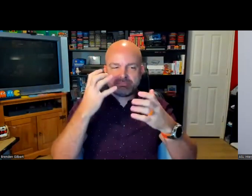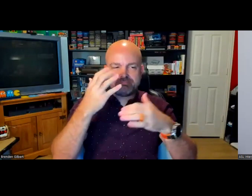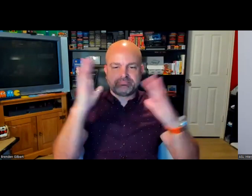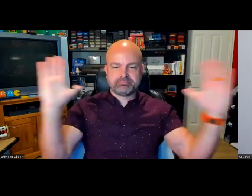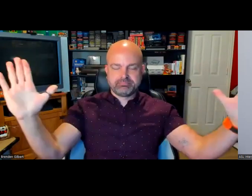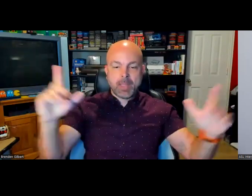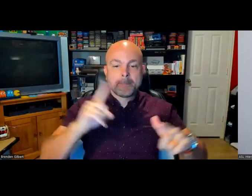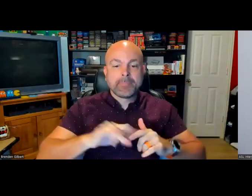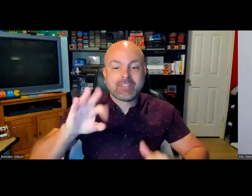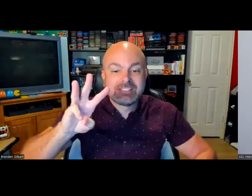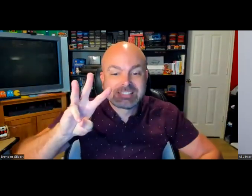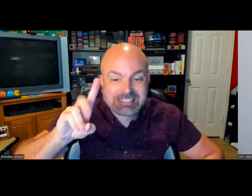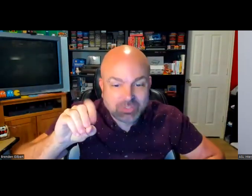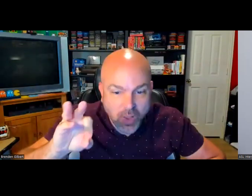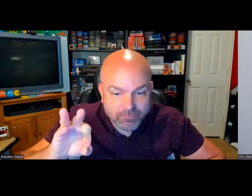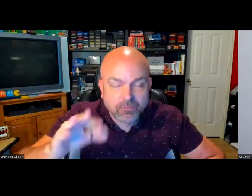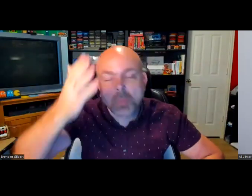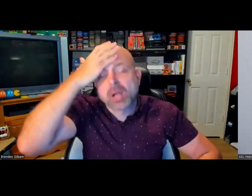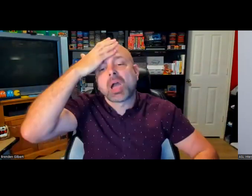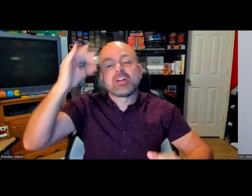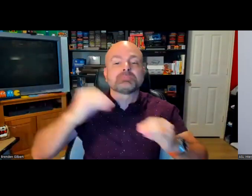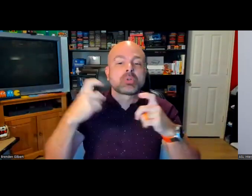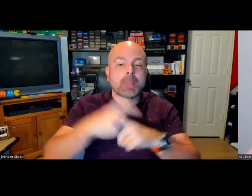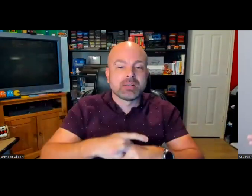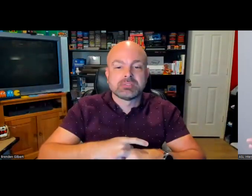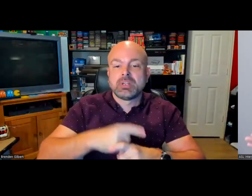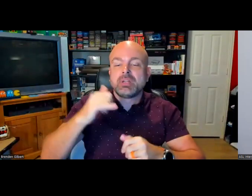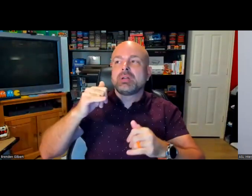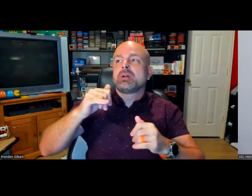you have a little bit less of an issue because there's this